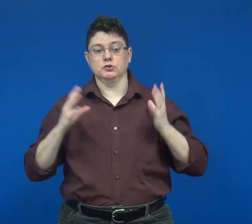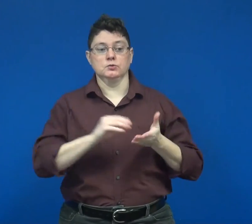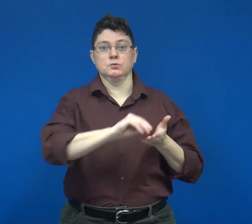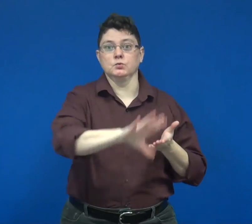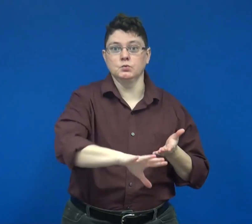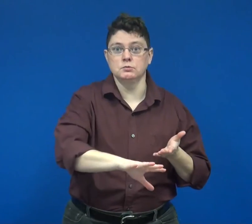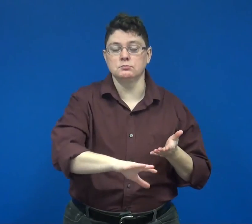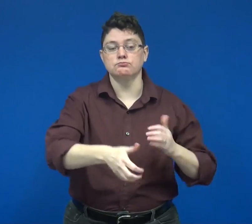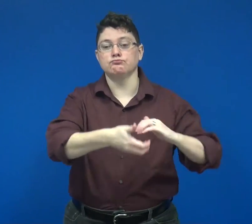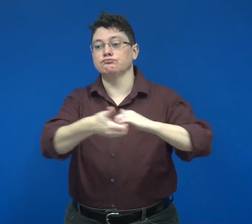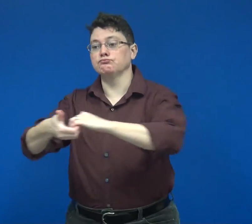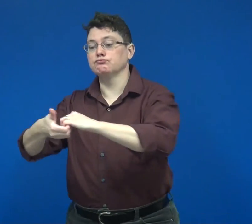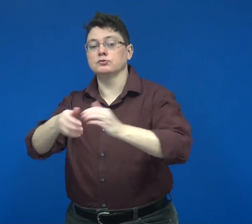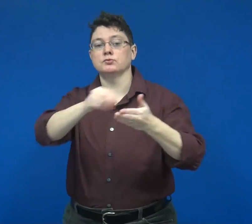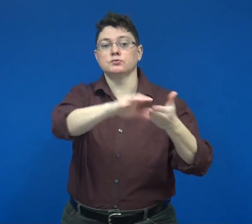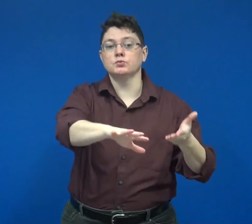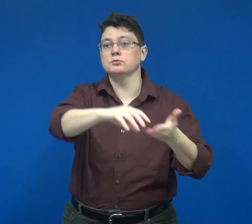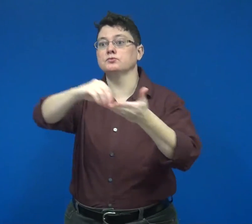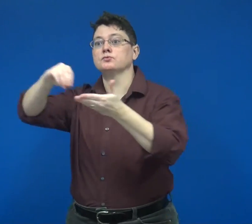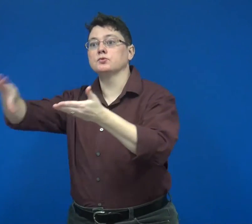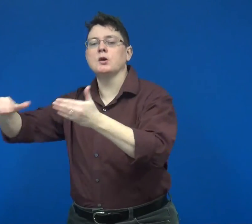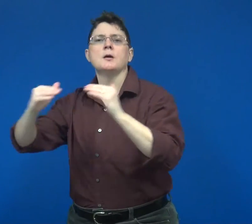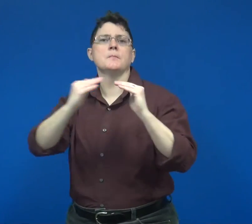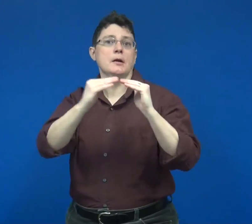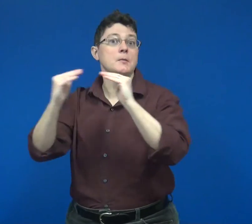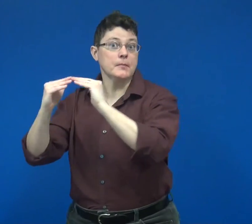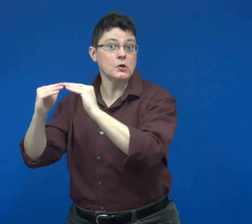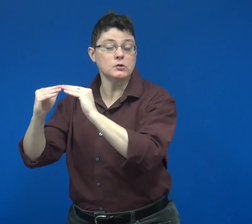as well as amongst peers.